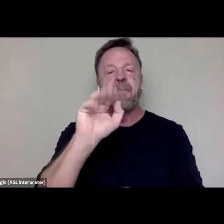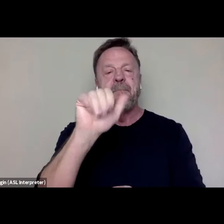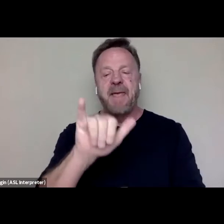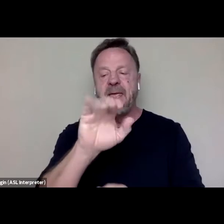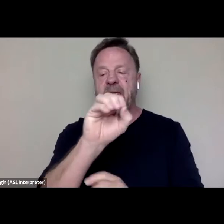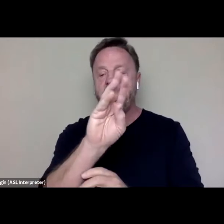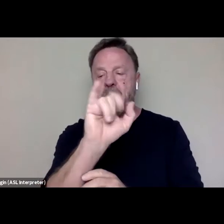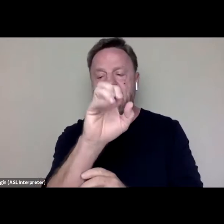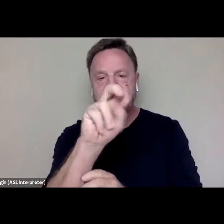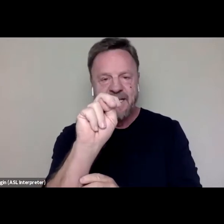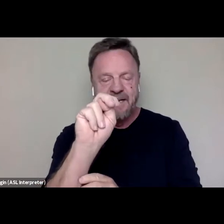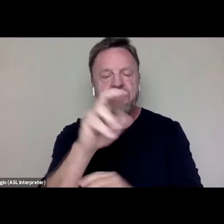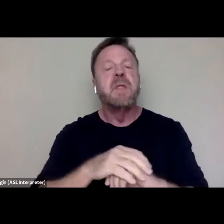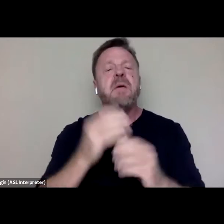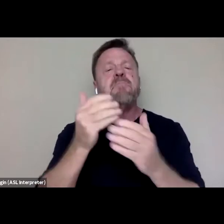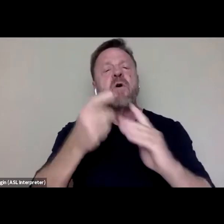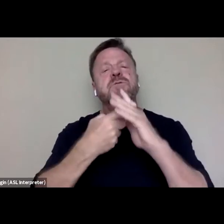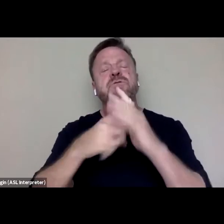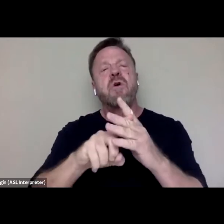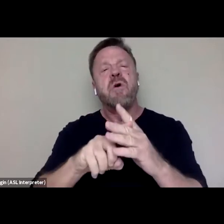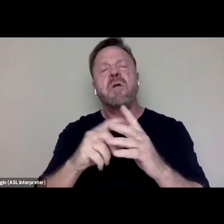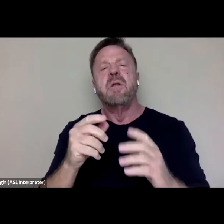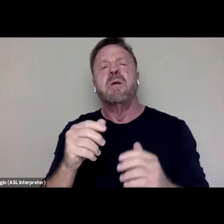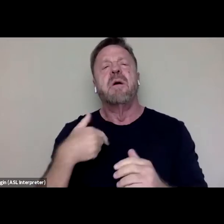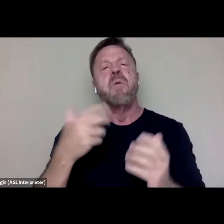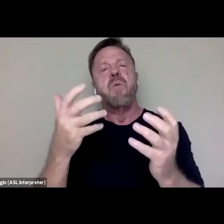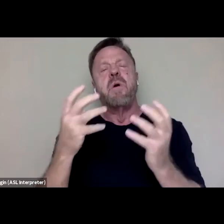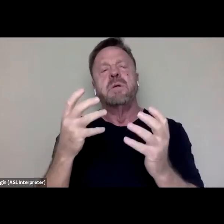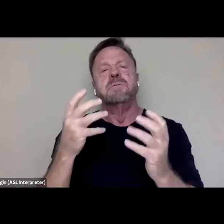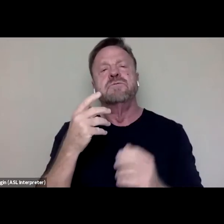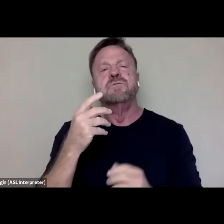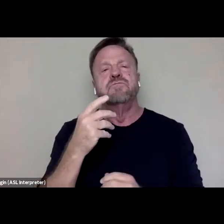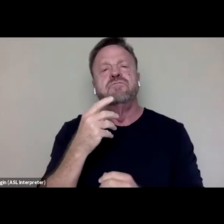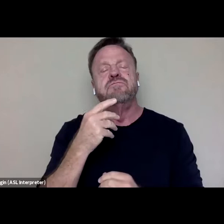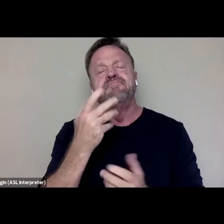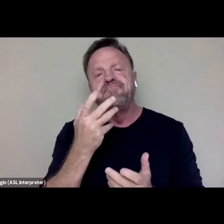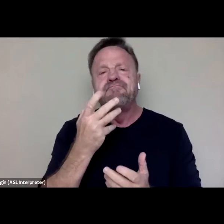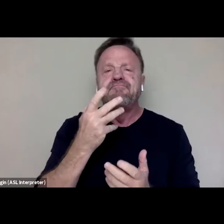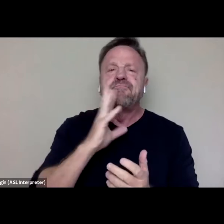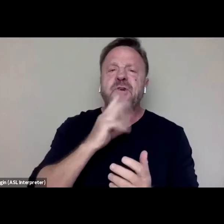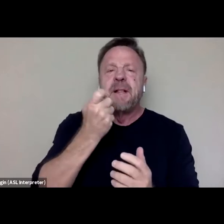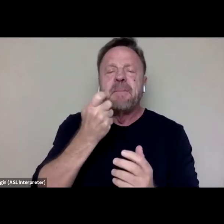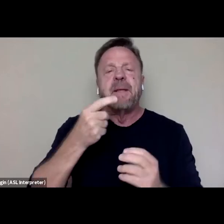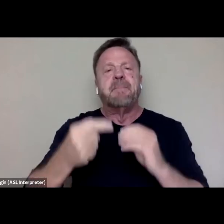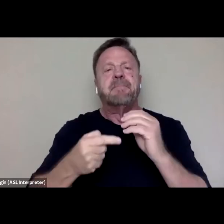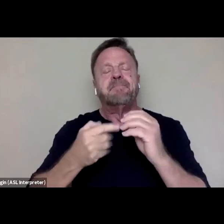Before we get started, I just wanted to say a little bit before we get in. My name is Cassidy Dimon.